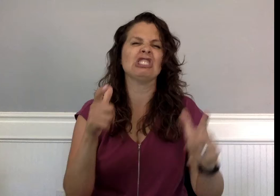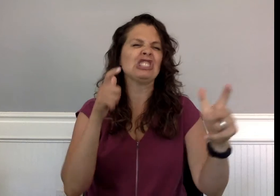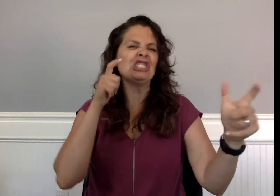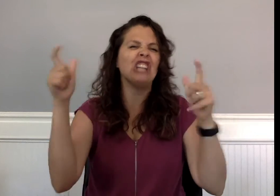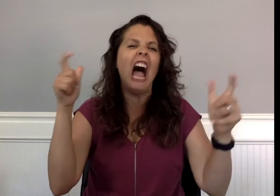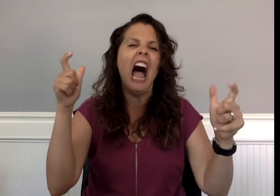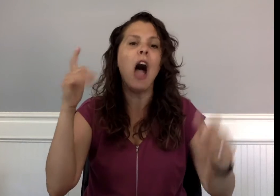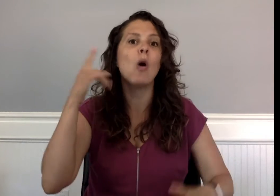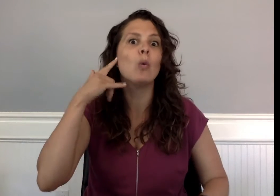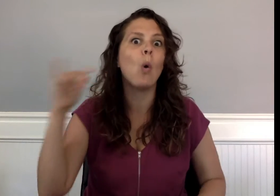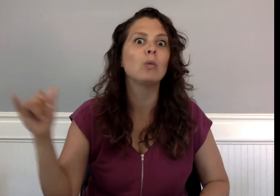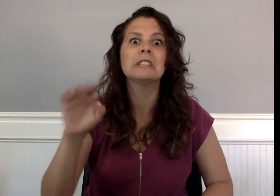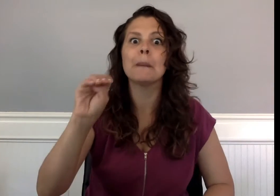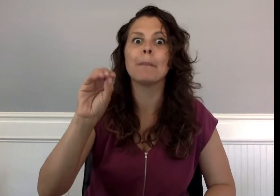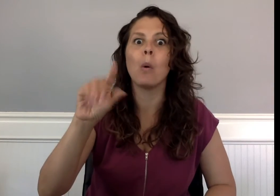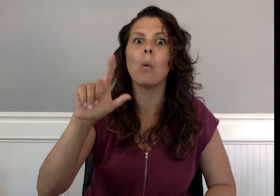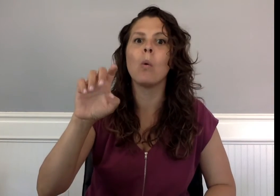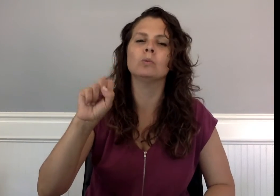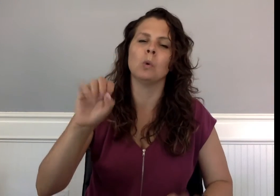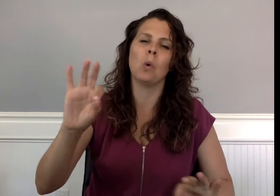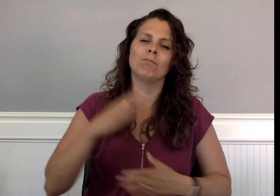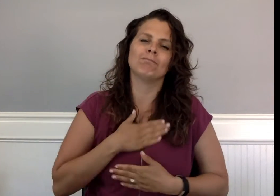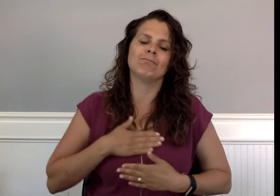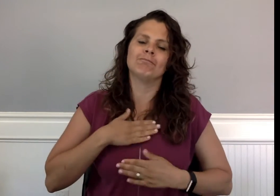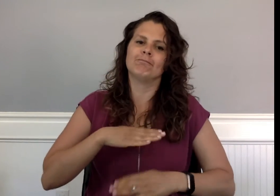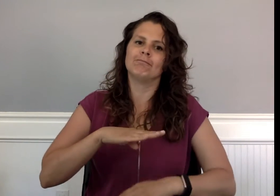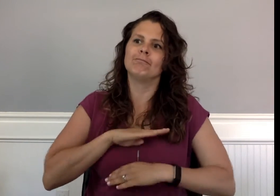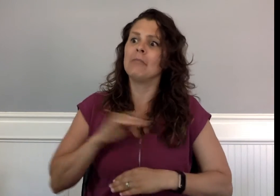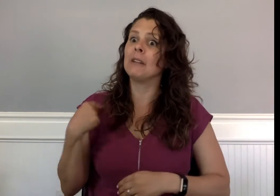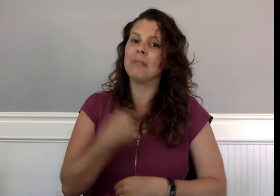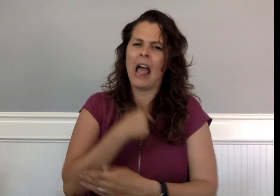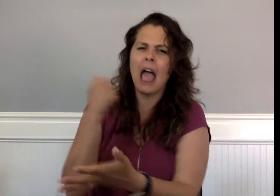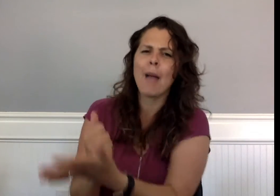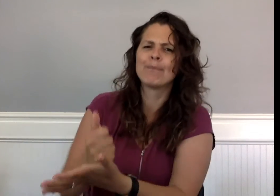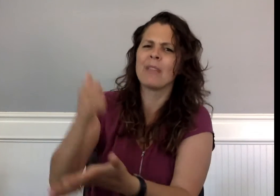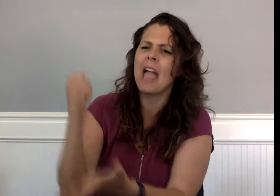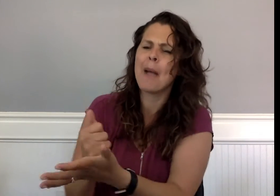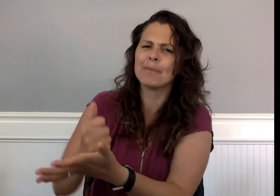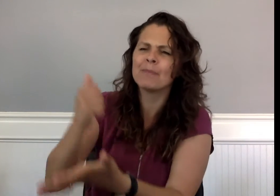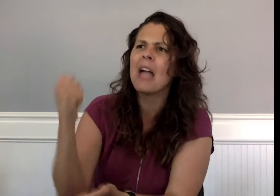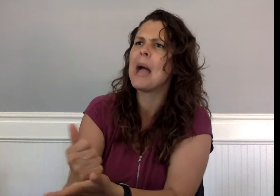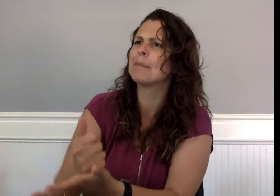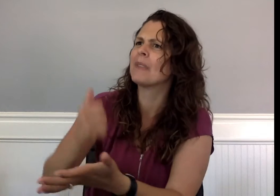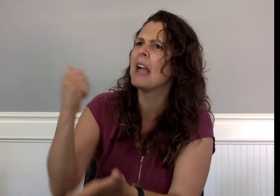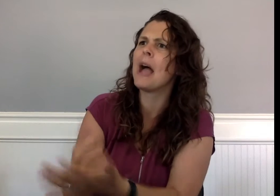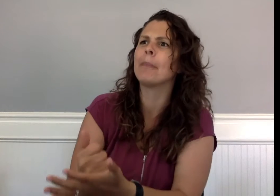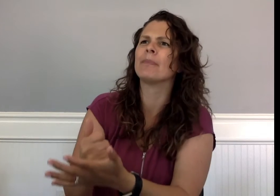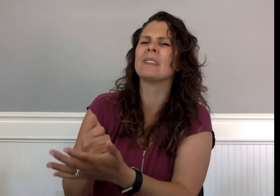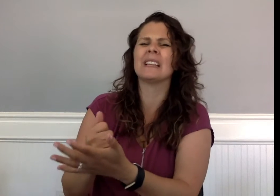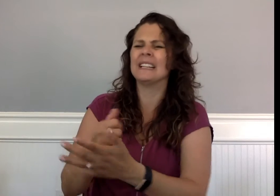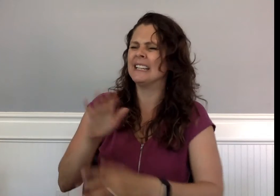“The giant golden moles are most appreciative that we’re helping them and—